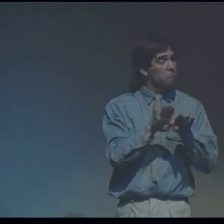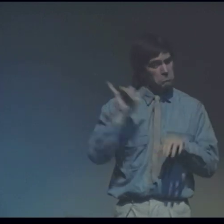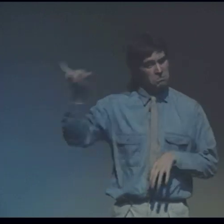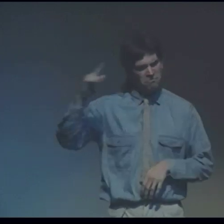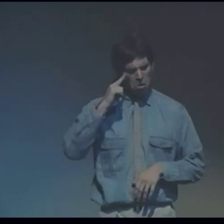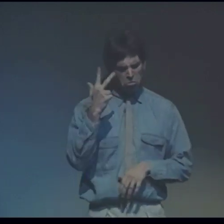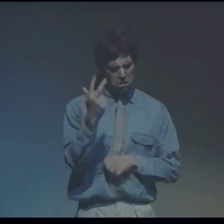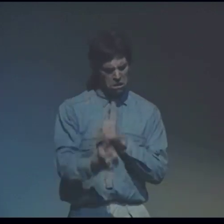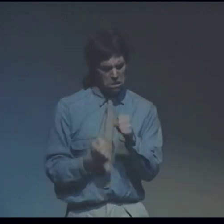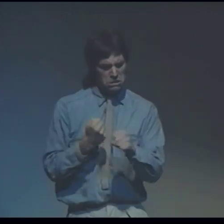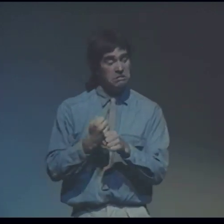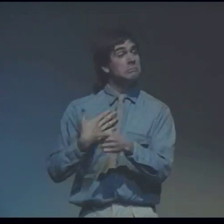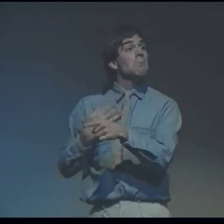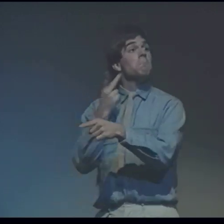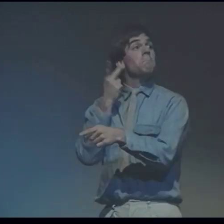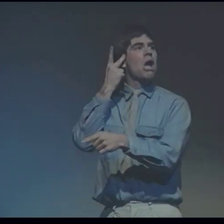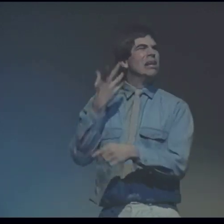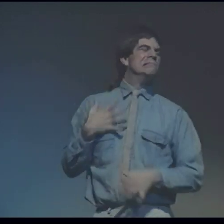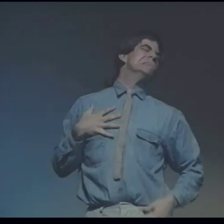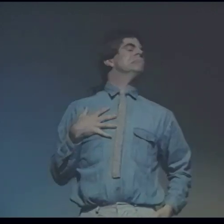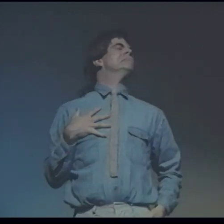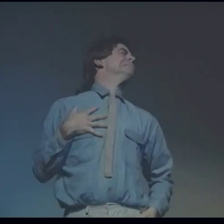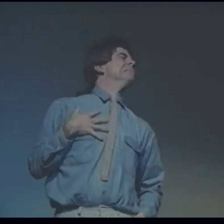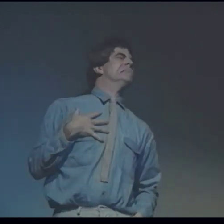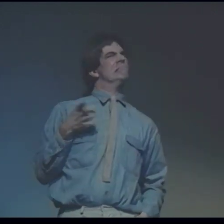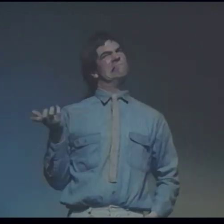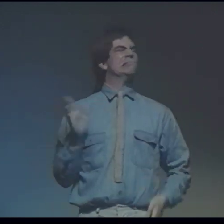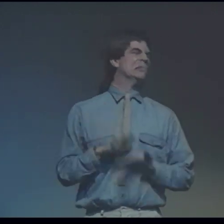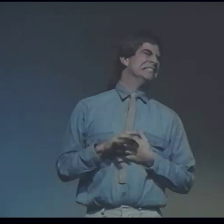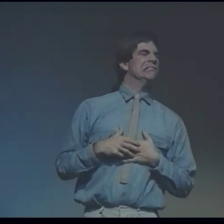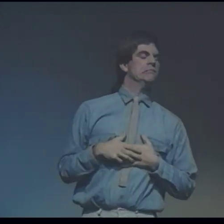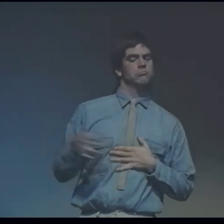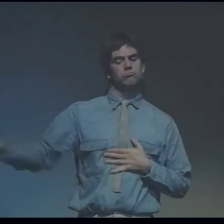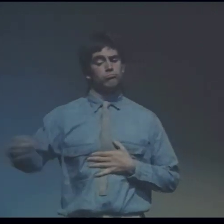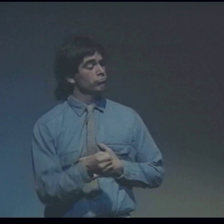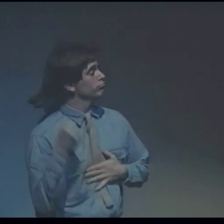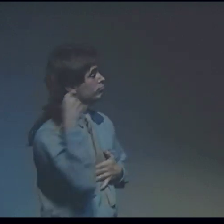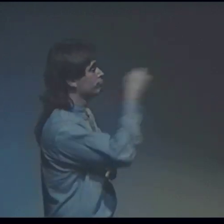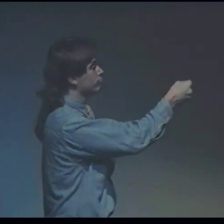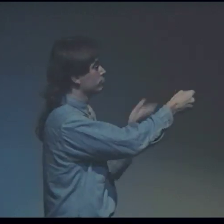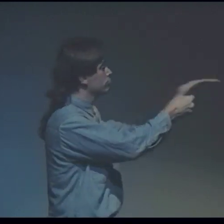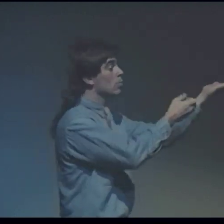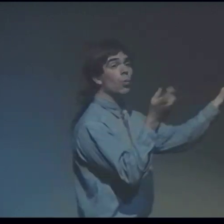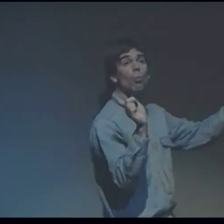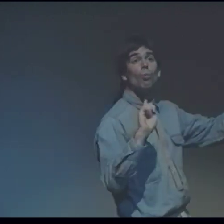They put me in the New Jersey School for the Deaf for three years. But my parents weren't satisfied,